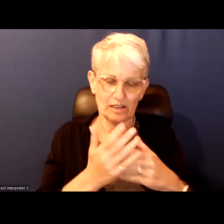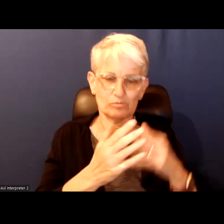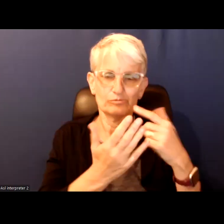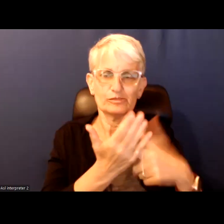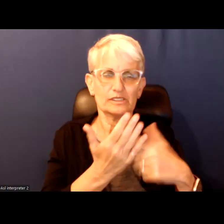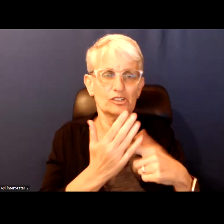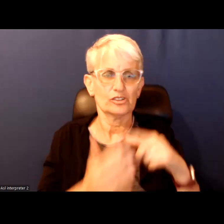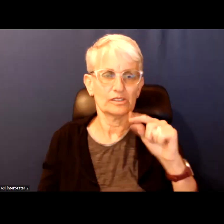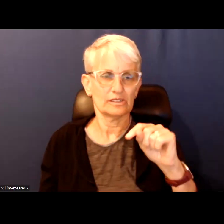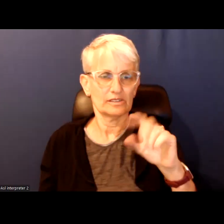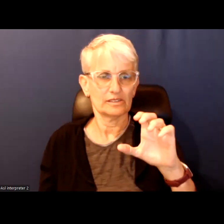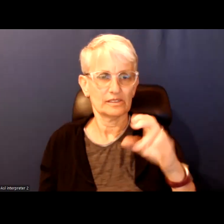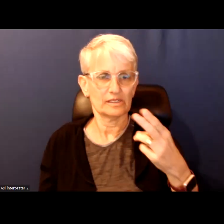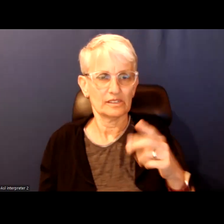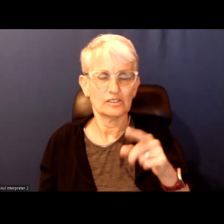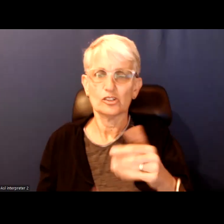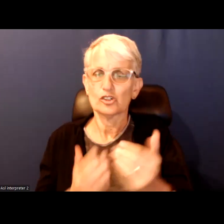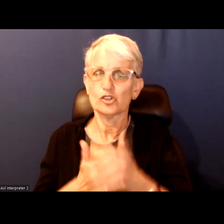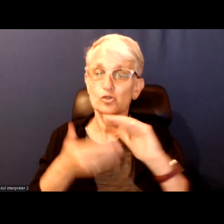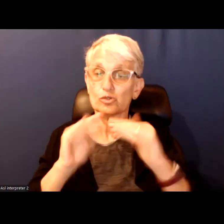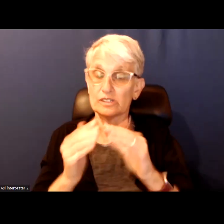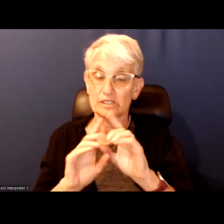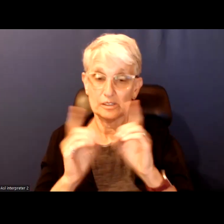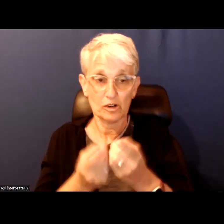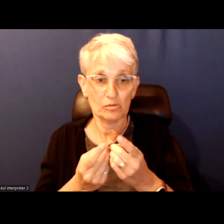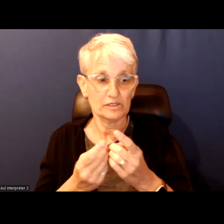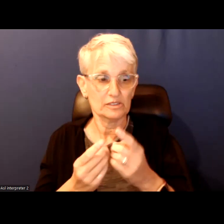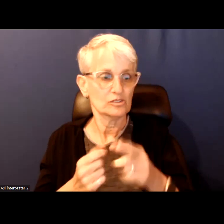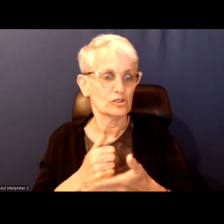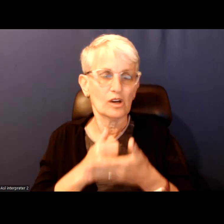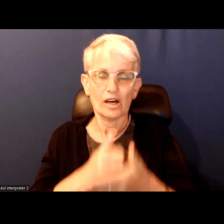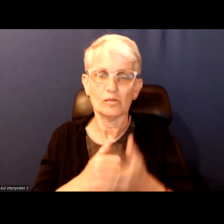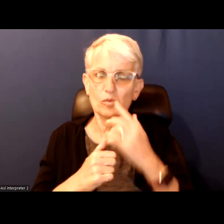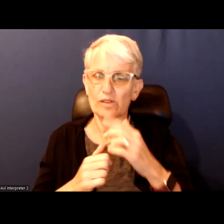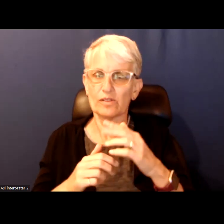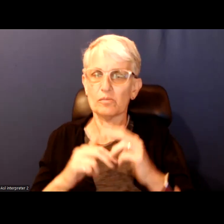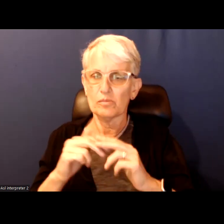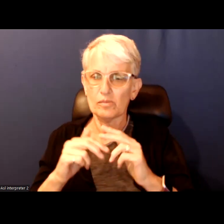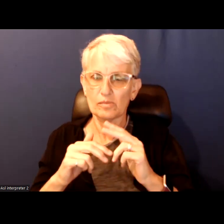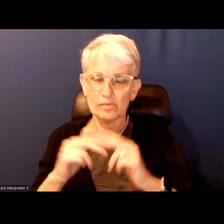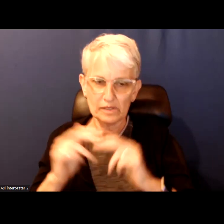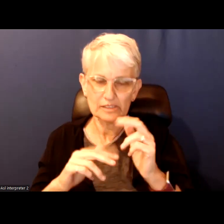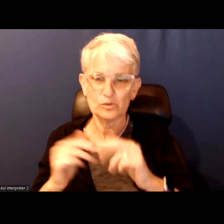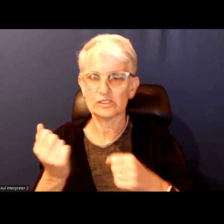Proposals to create like new CD departments to help with building supportive housing.